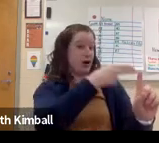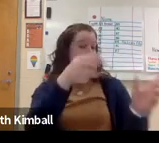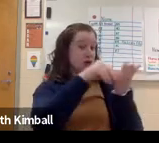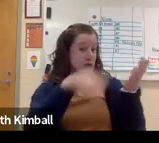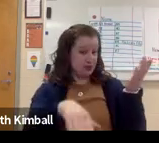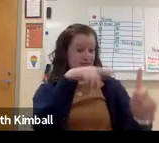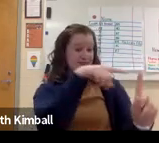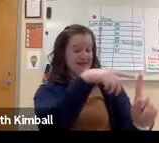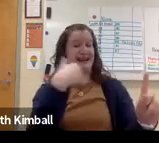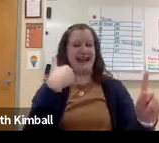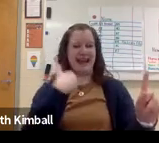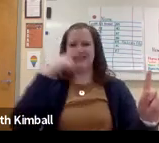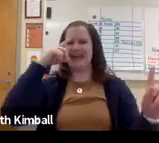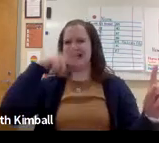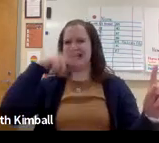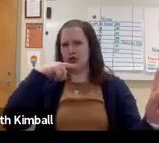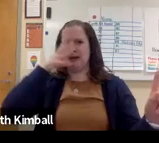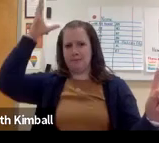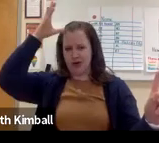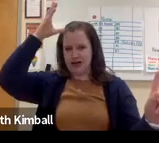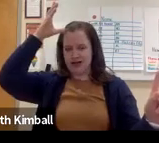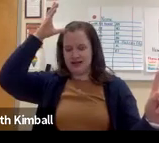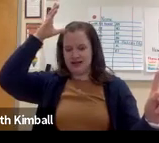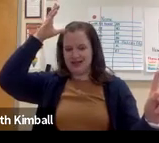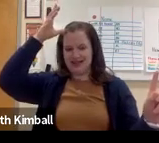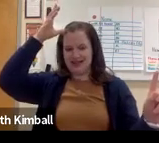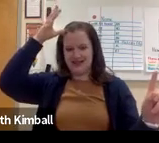Because 90% of our deaf and hard of hearing students do have hearing parents.